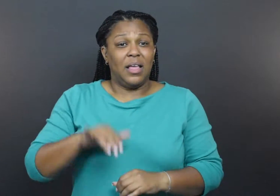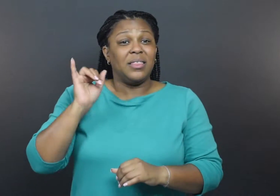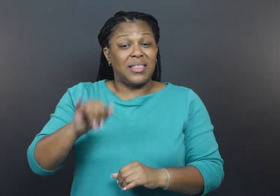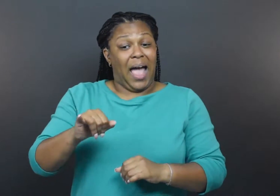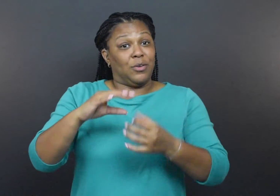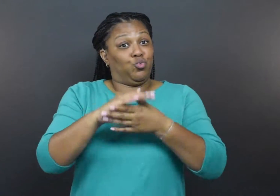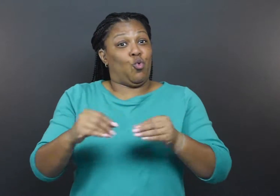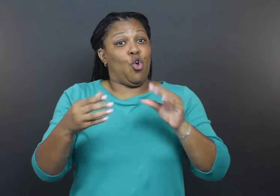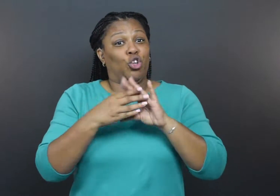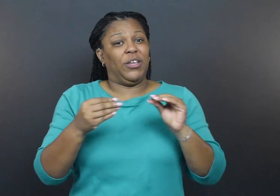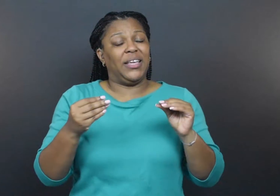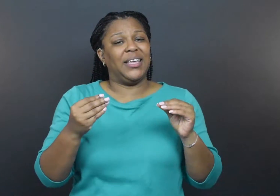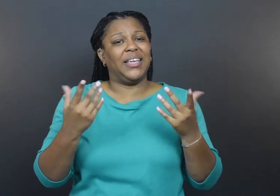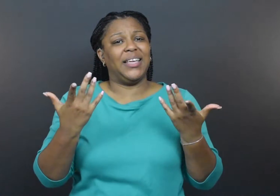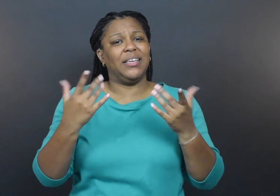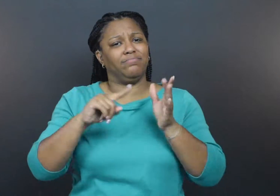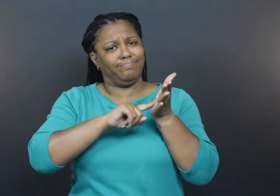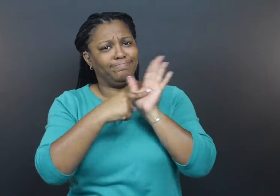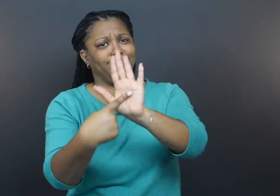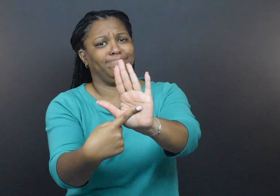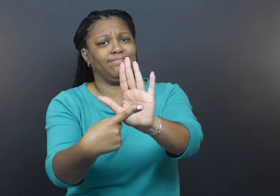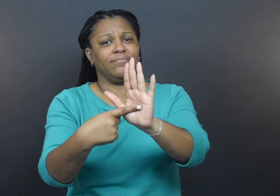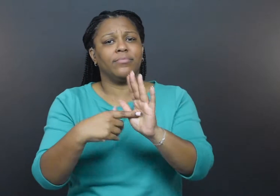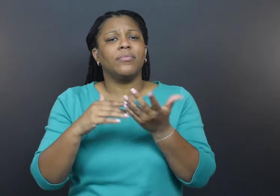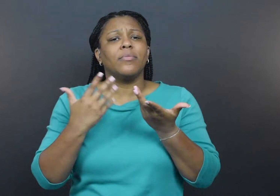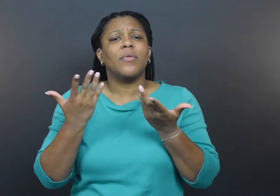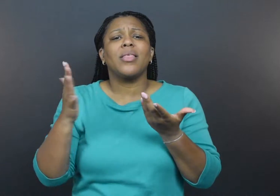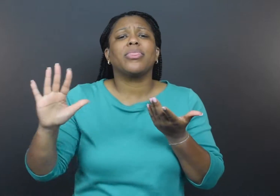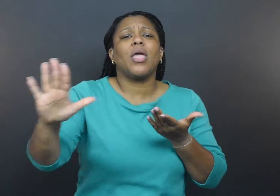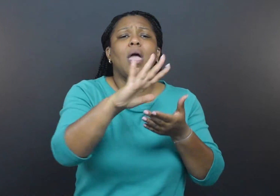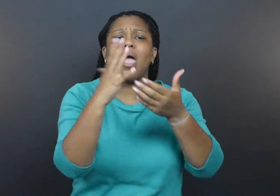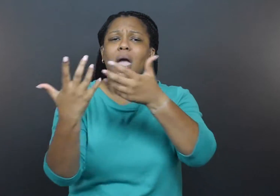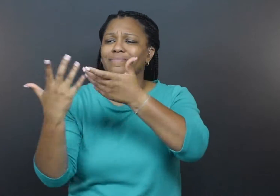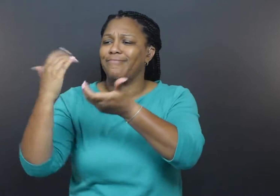This story highlights their collaborative efforts to meet